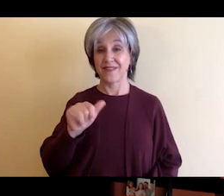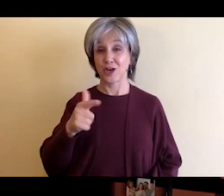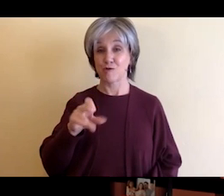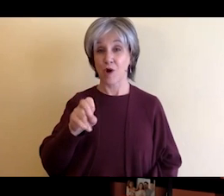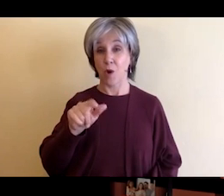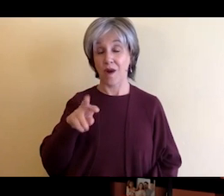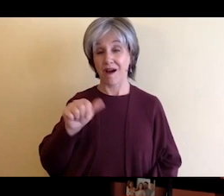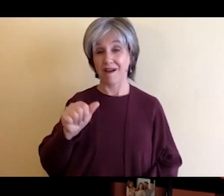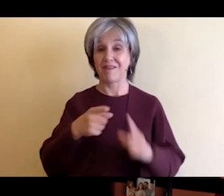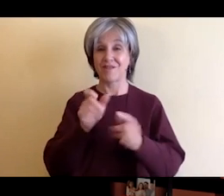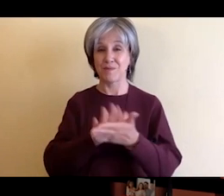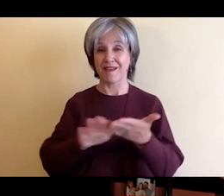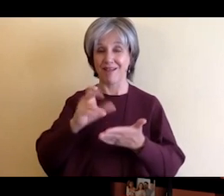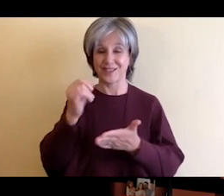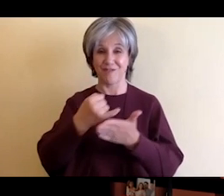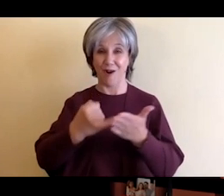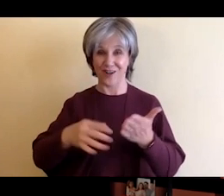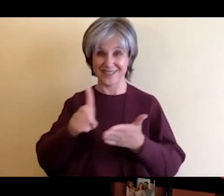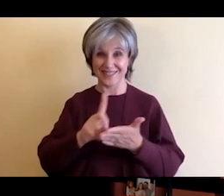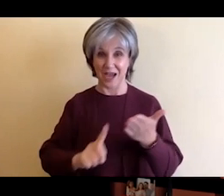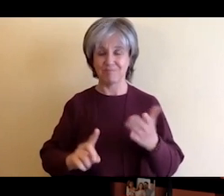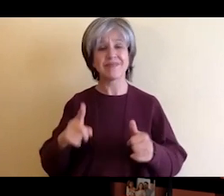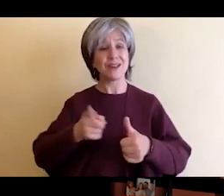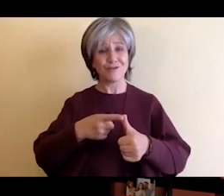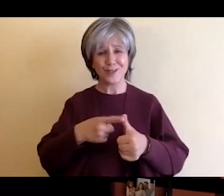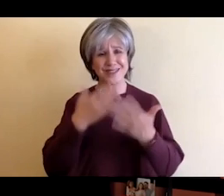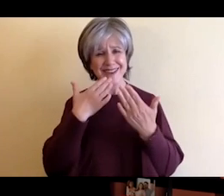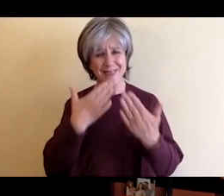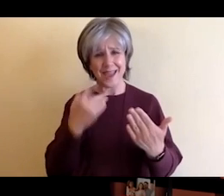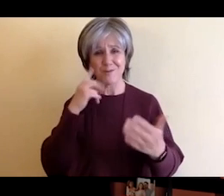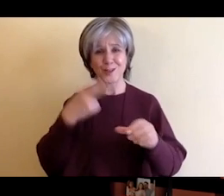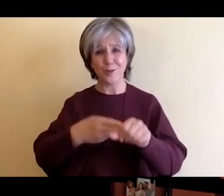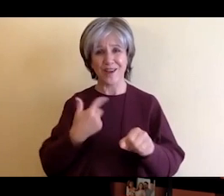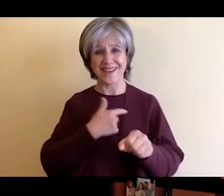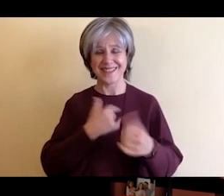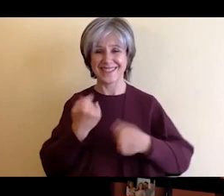so very much for joining us today, sincerely appreciate it.